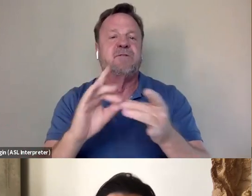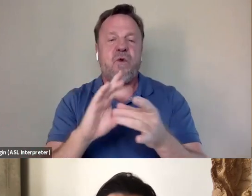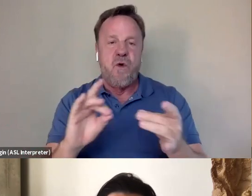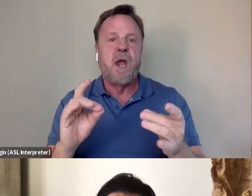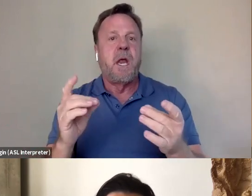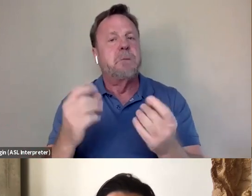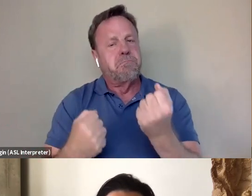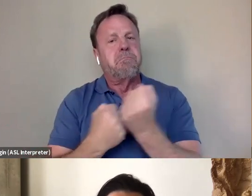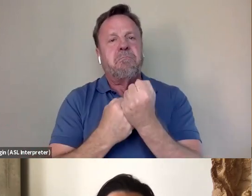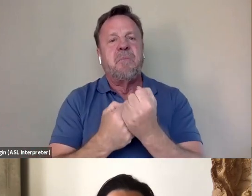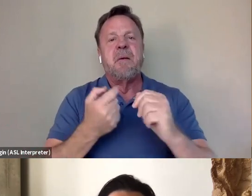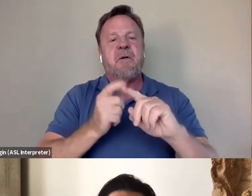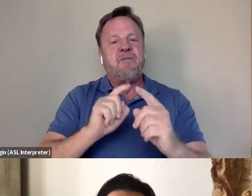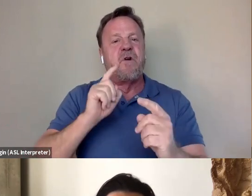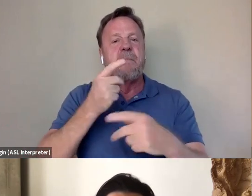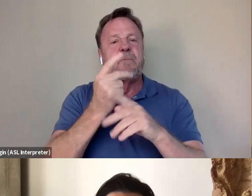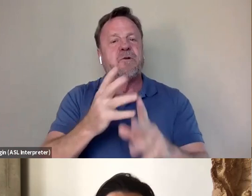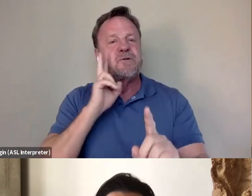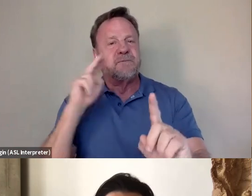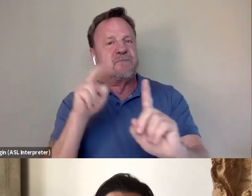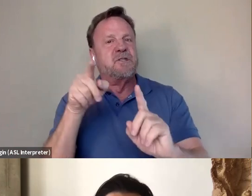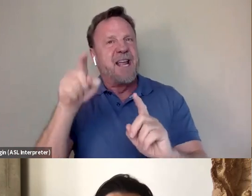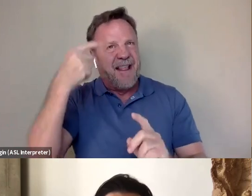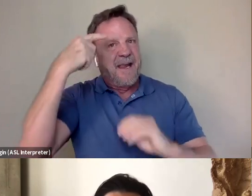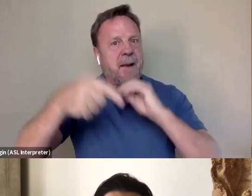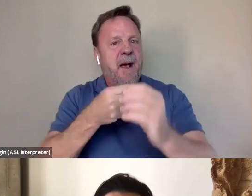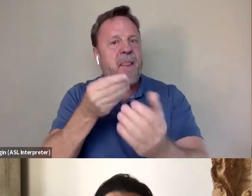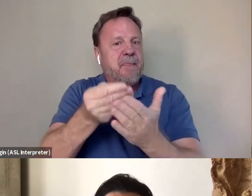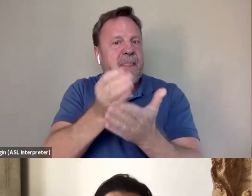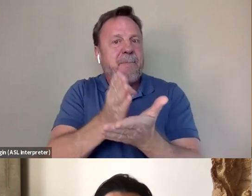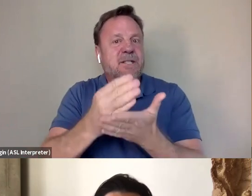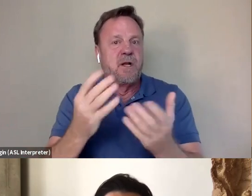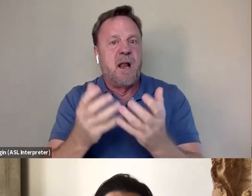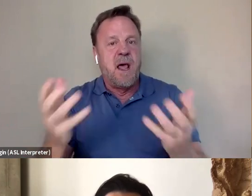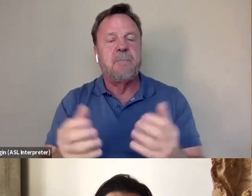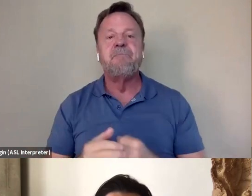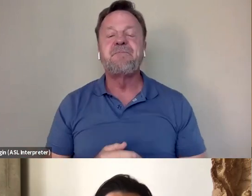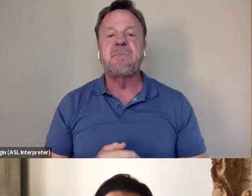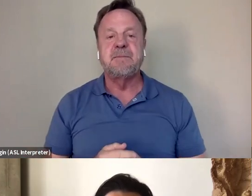and that obviously from a producer standpoint, you have to think about the budget quite a lot. But I do think just also in support of Bao